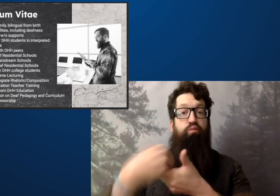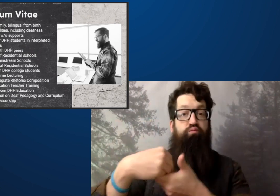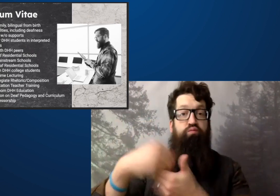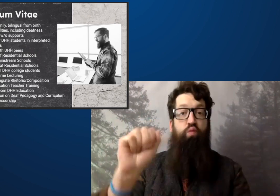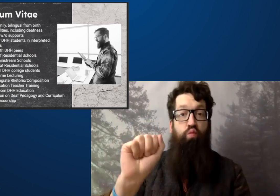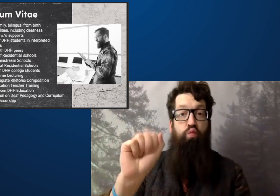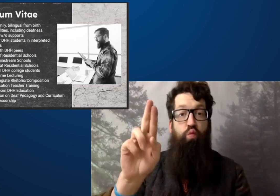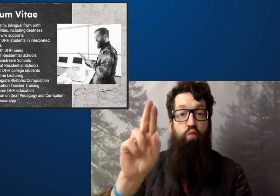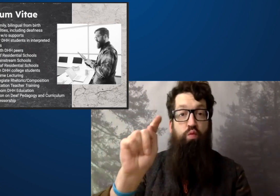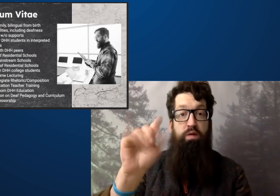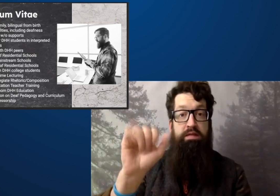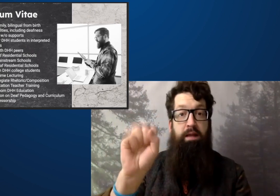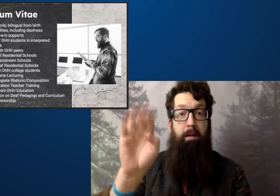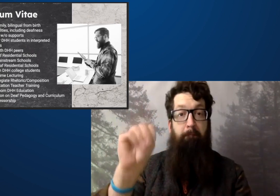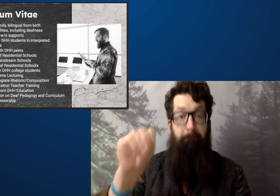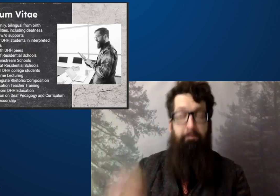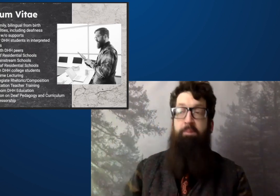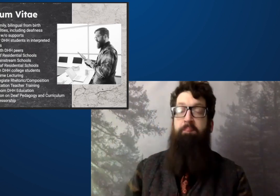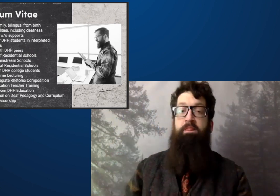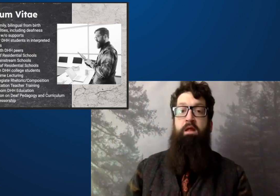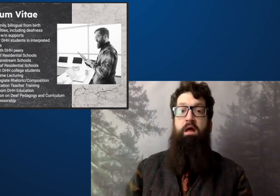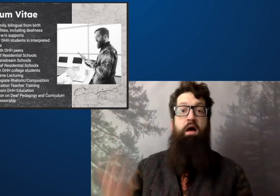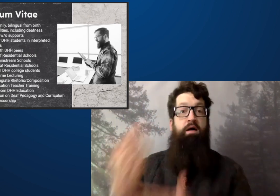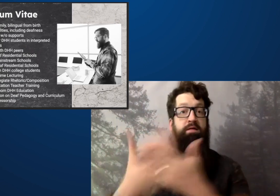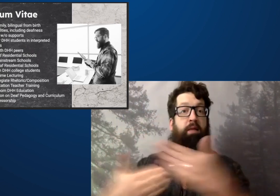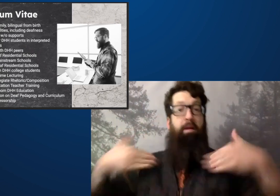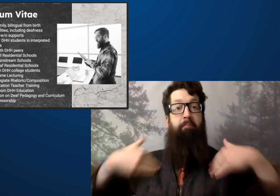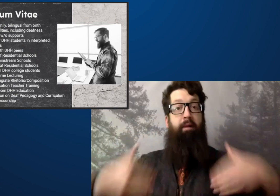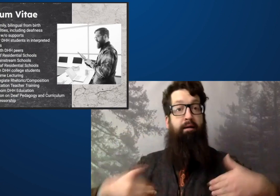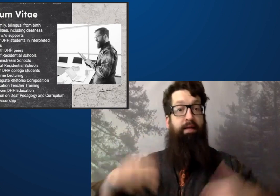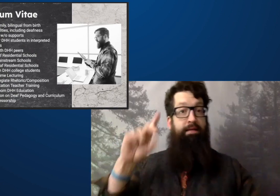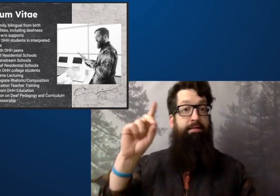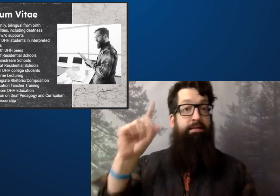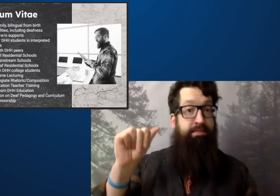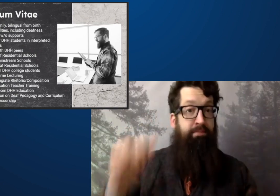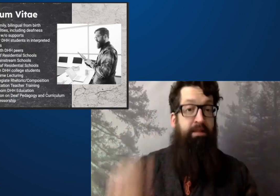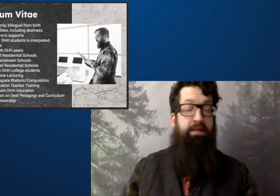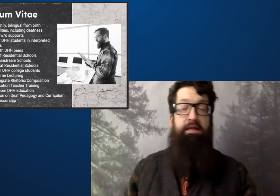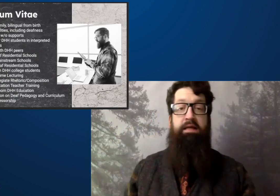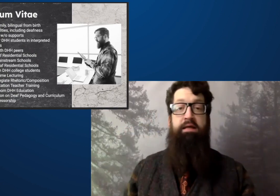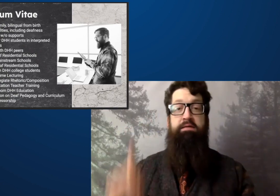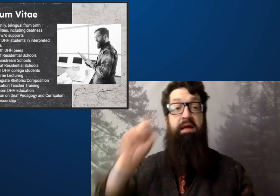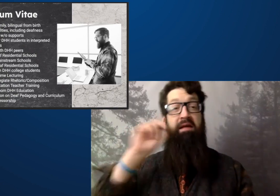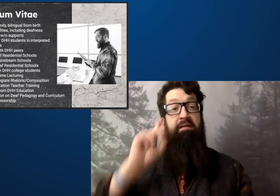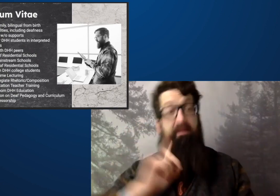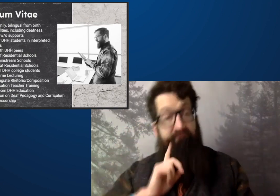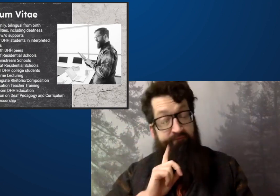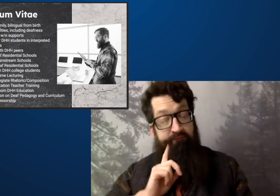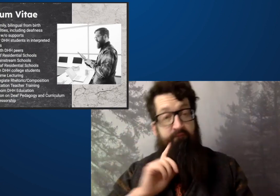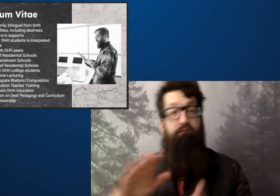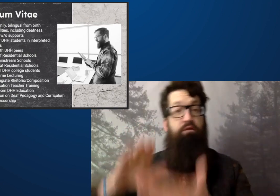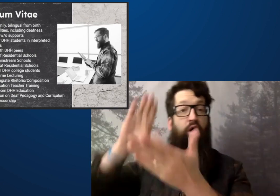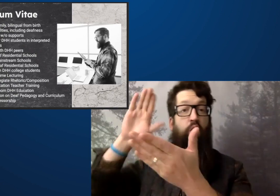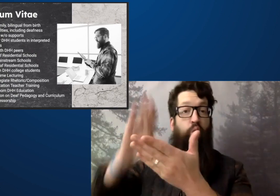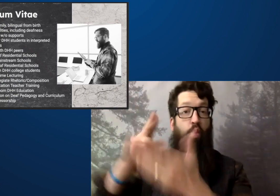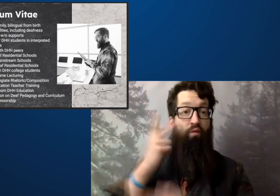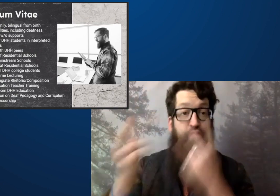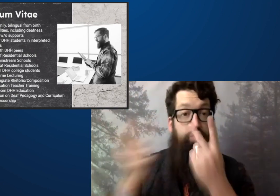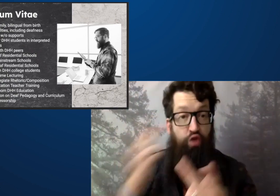They were disabled and had autism. Some of them had other physical disabilities.